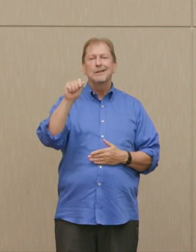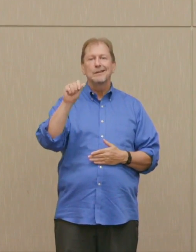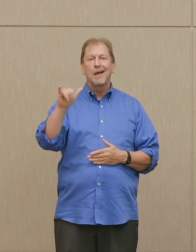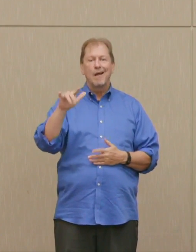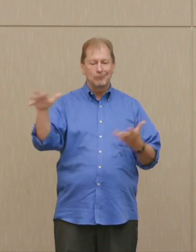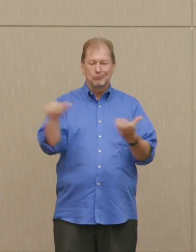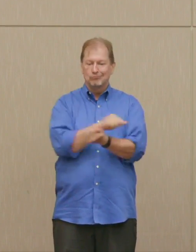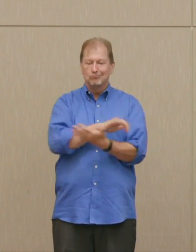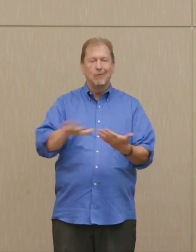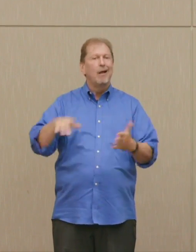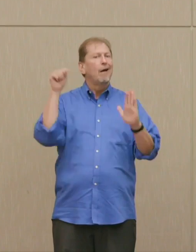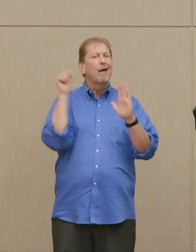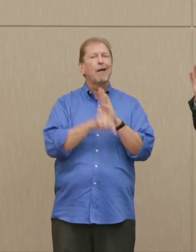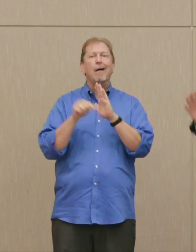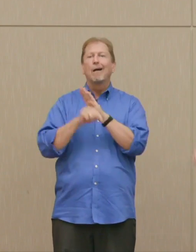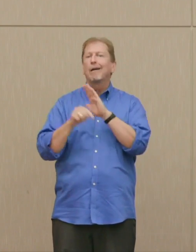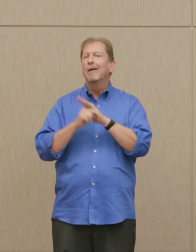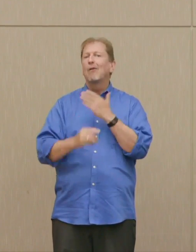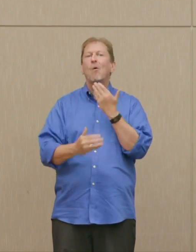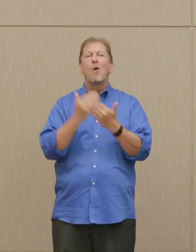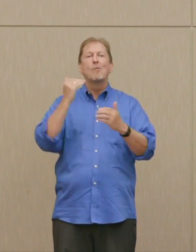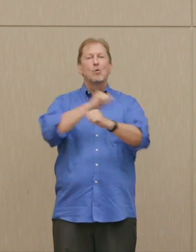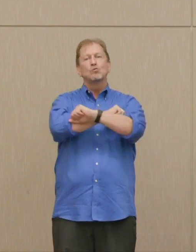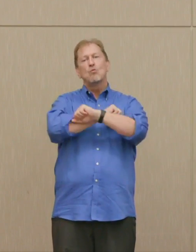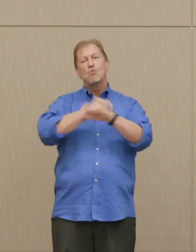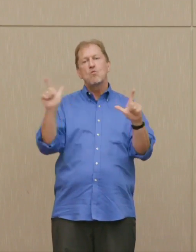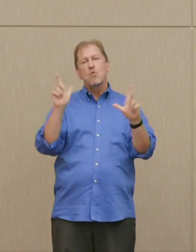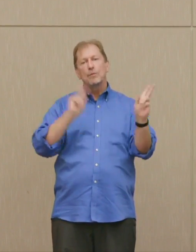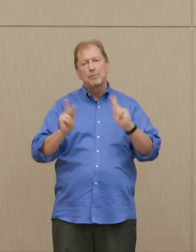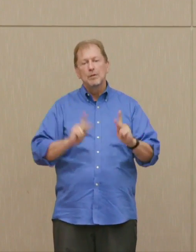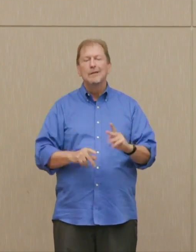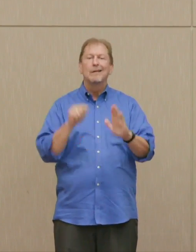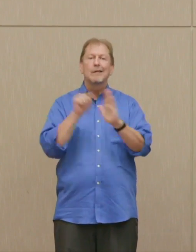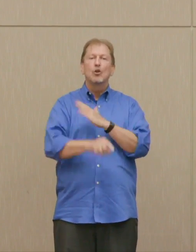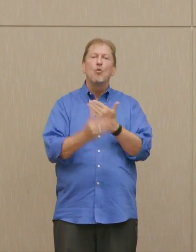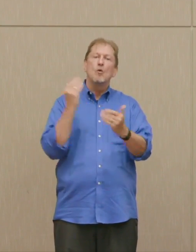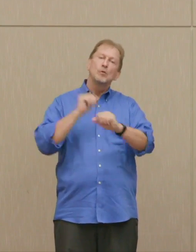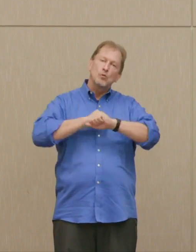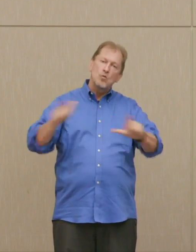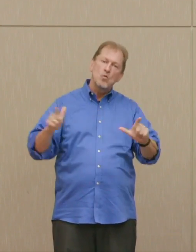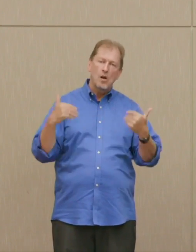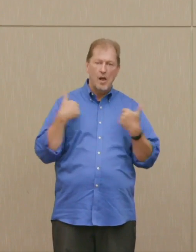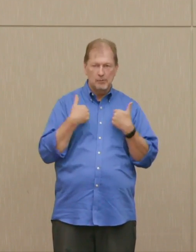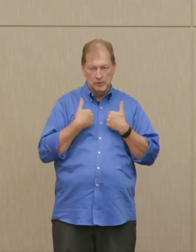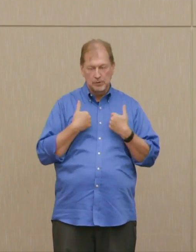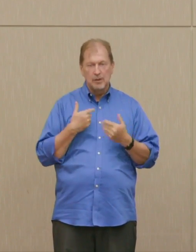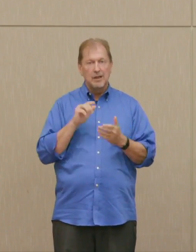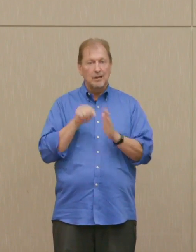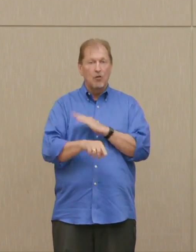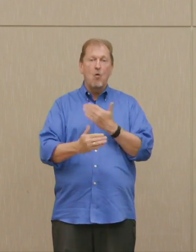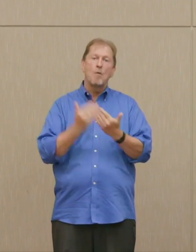Something that kills almost everybody, or in his notion, everybody, but this is close enough. Dr. Ellsberg: So there are two doomsday machines.